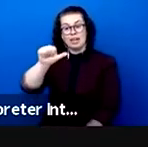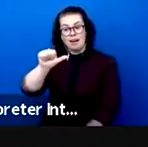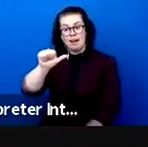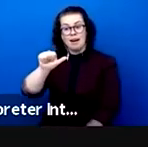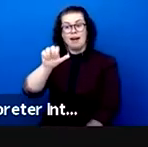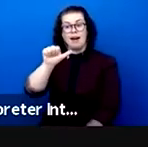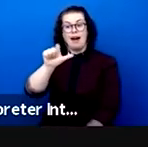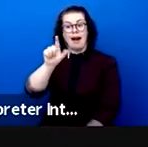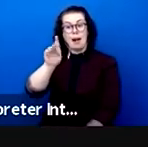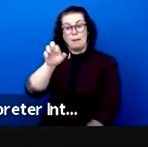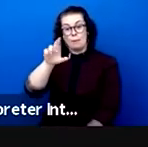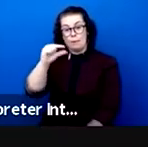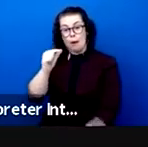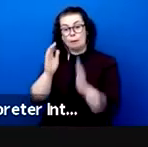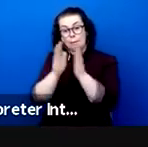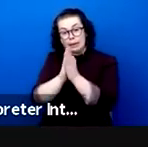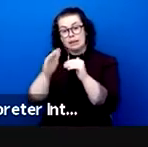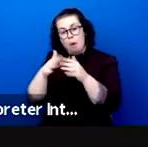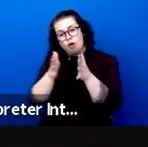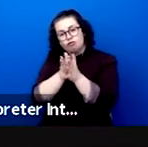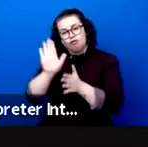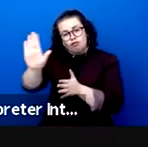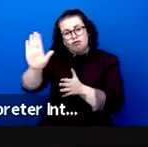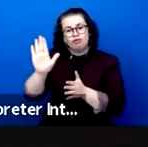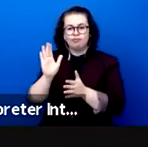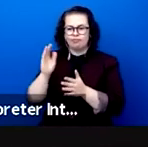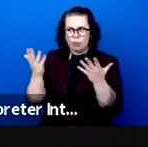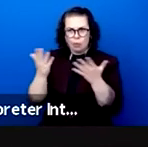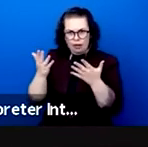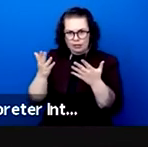and I am very very pleased to host Maria, please.